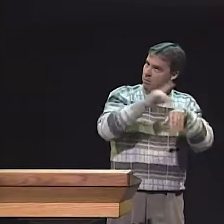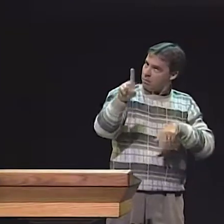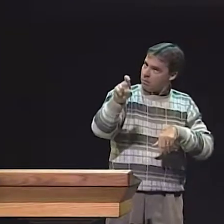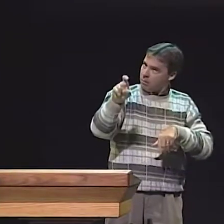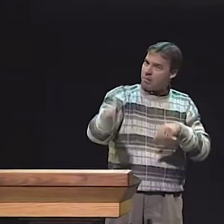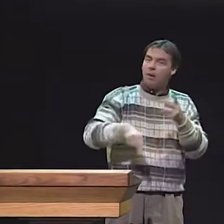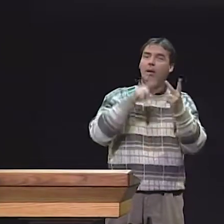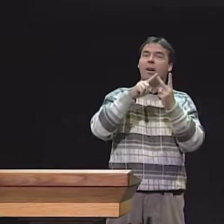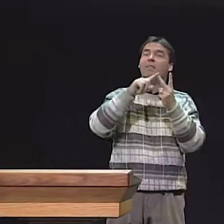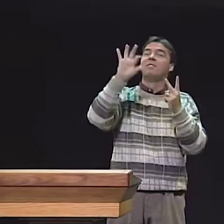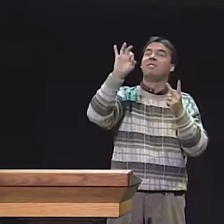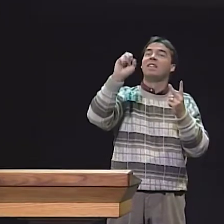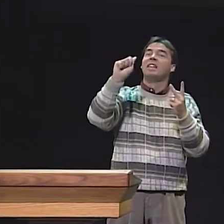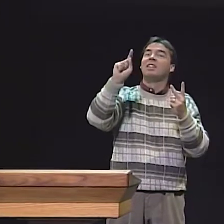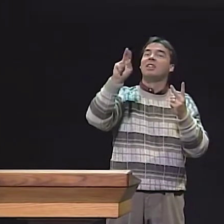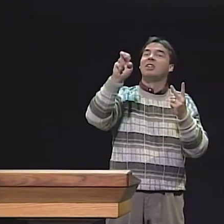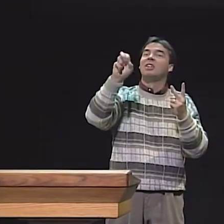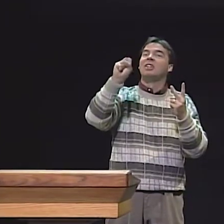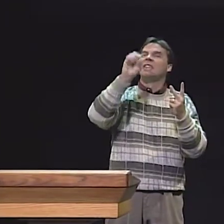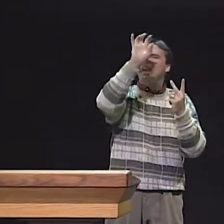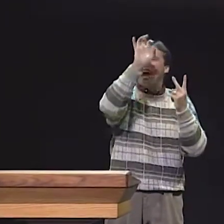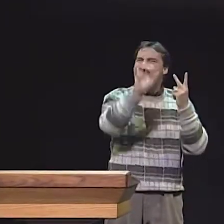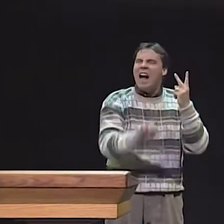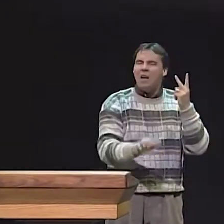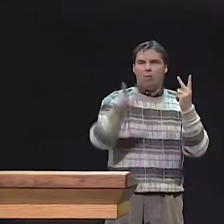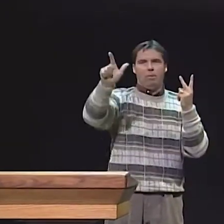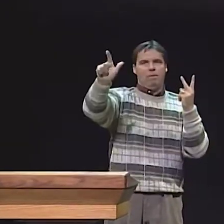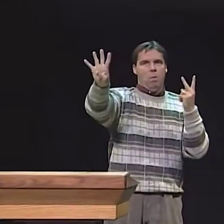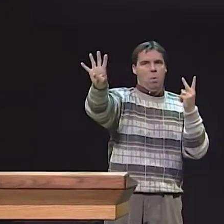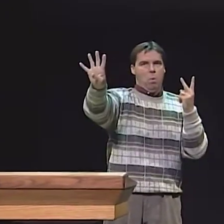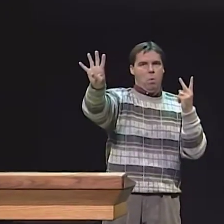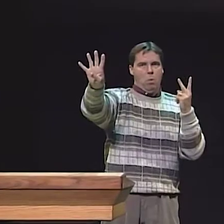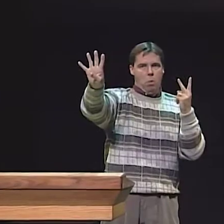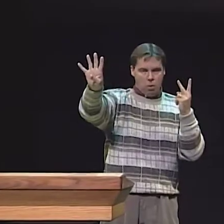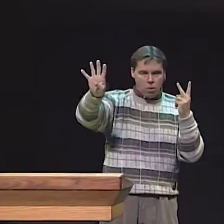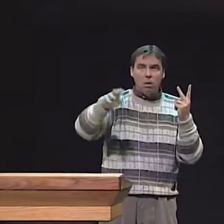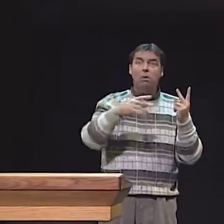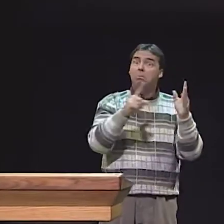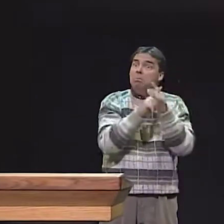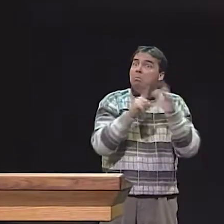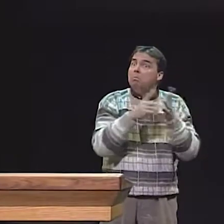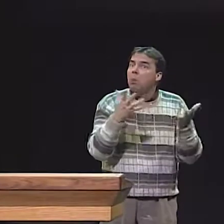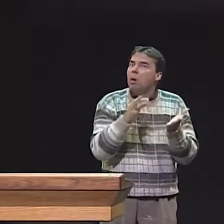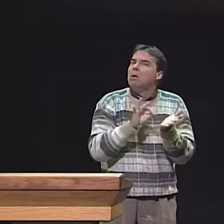THERE ARE 8 STRUCTURES THAT APPEAR, SO, WE WANT TO KNOW IF ALL 8 SHOW UP,